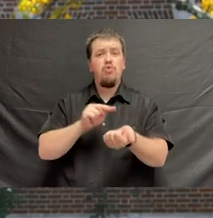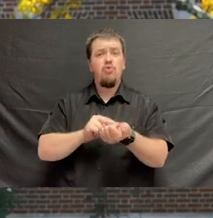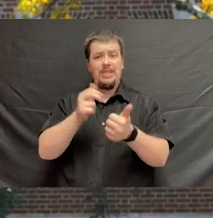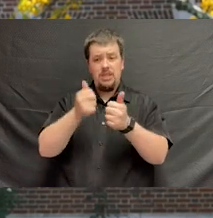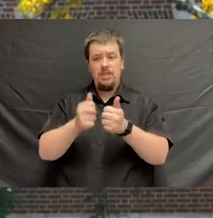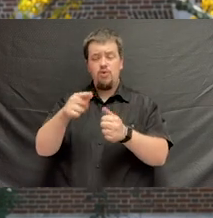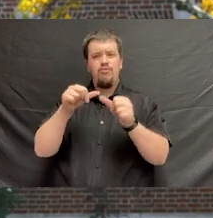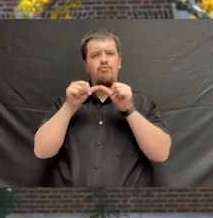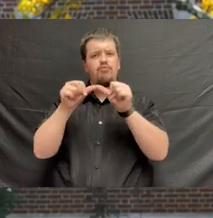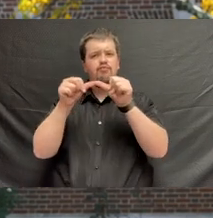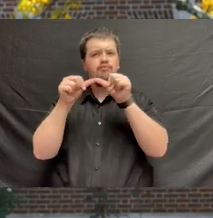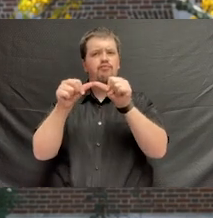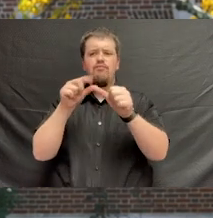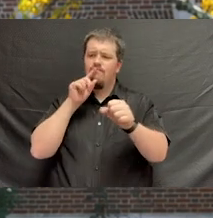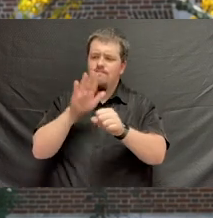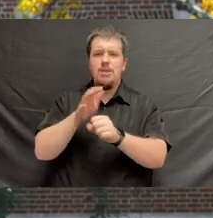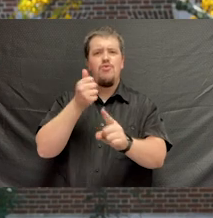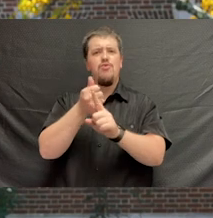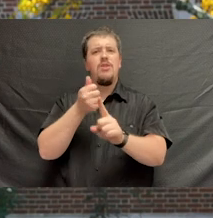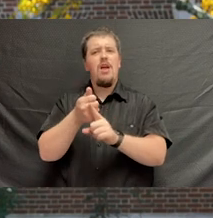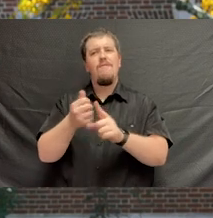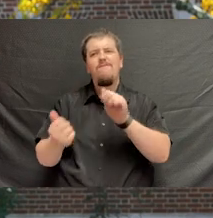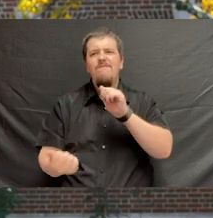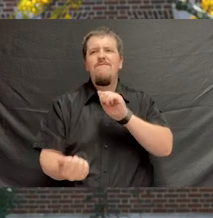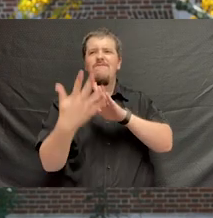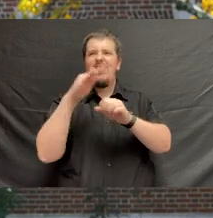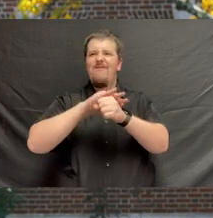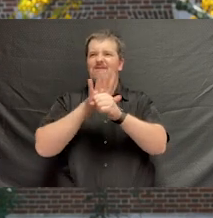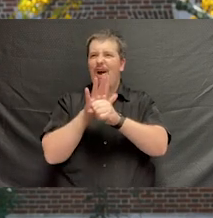Each of you have persevered and committed to meeting this virus head-on